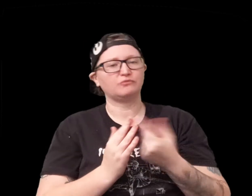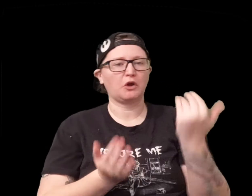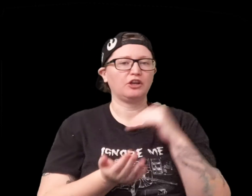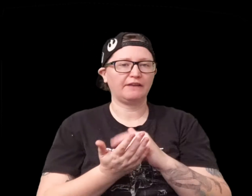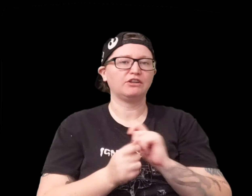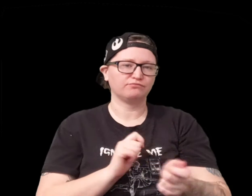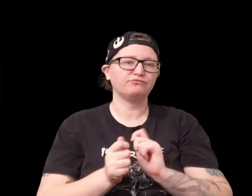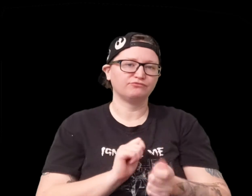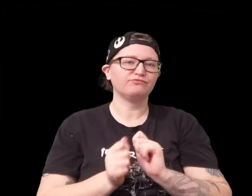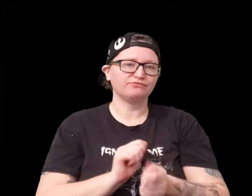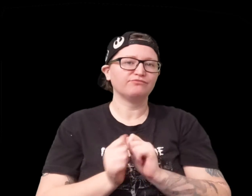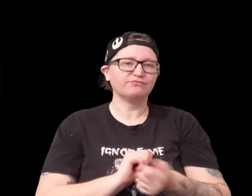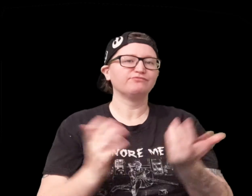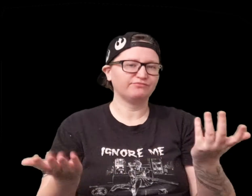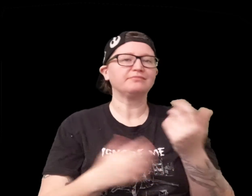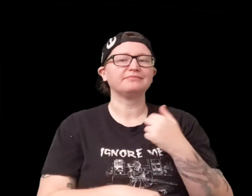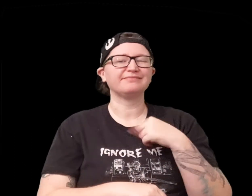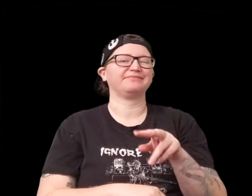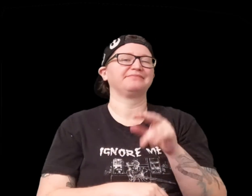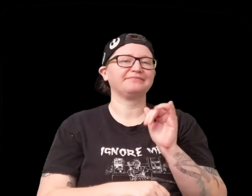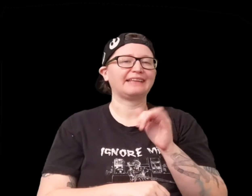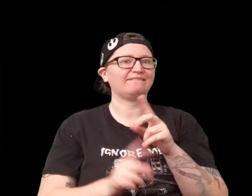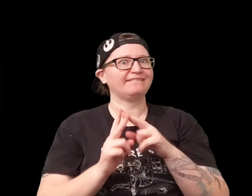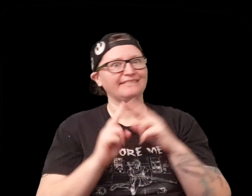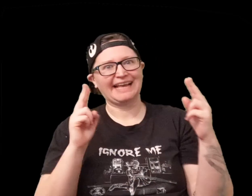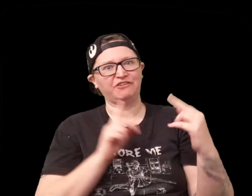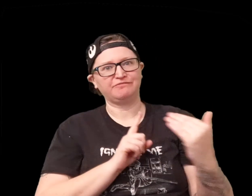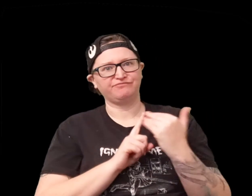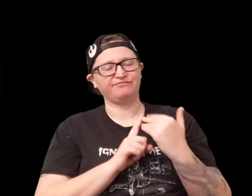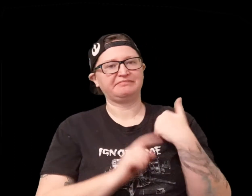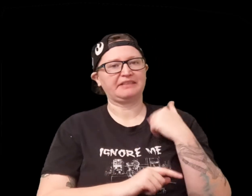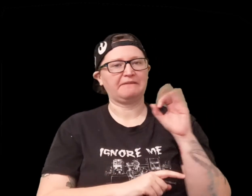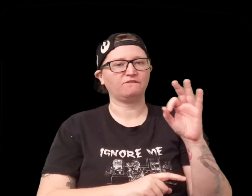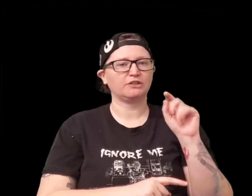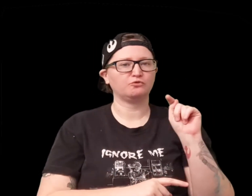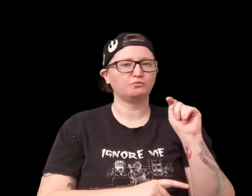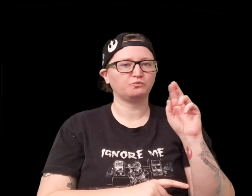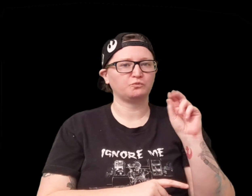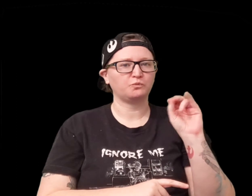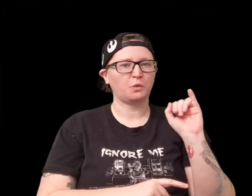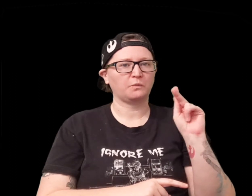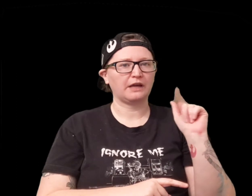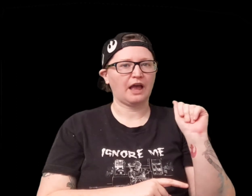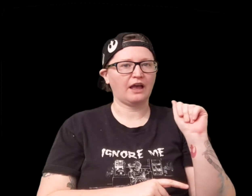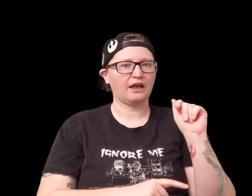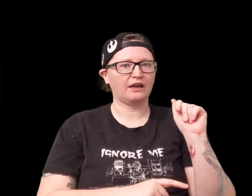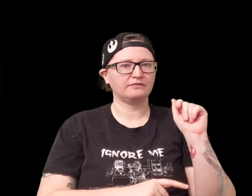all shuffle the game start over and deal them out that real actually reminded me of Troika!